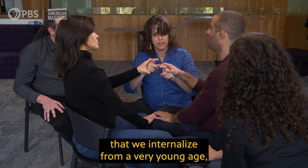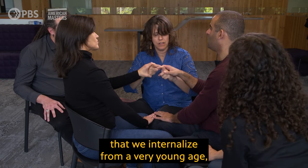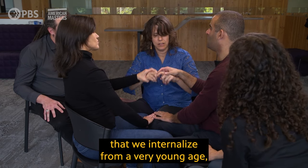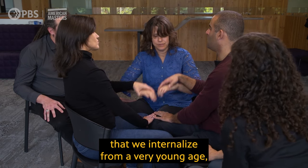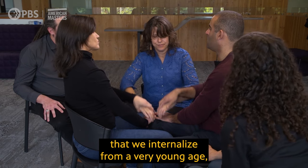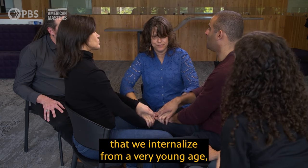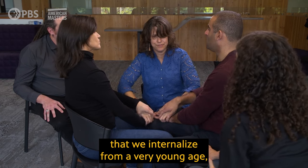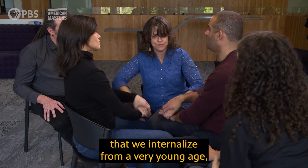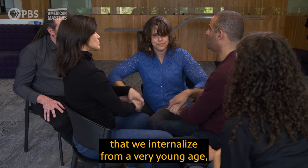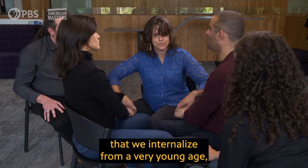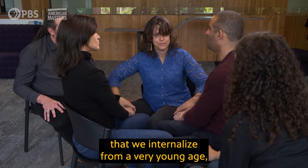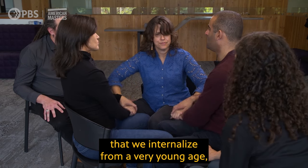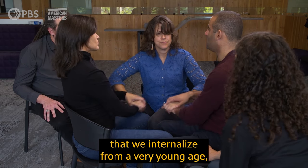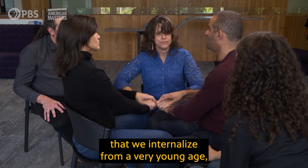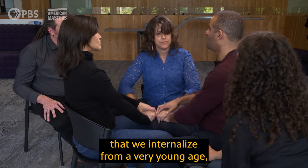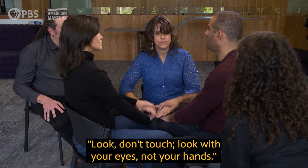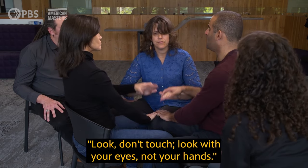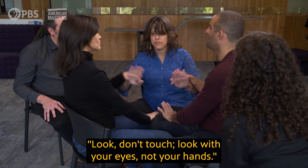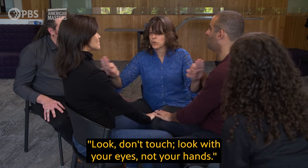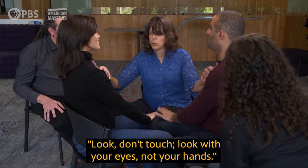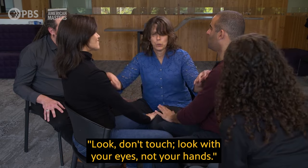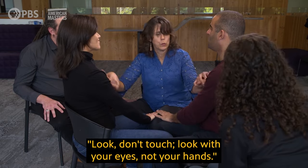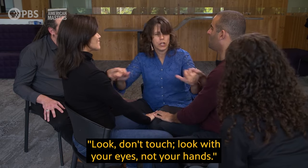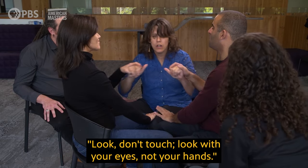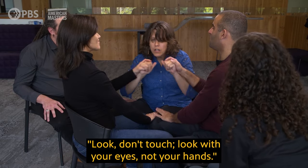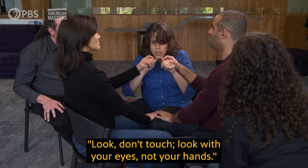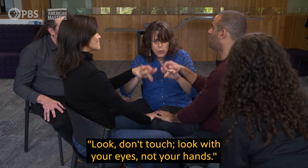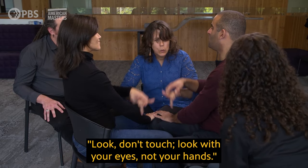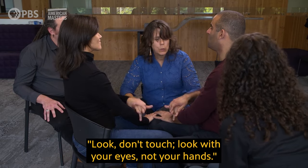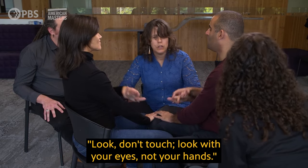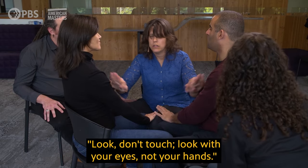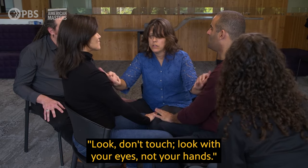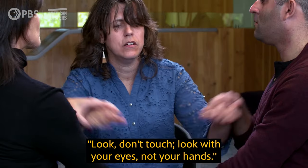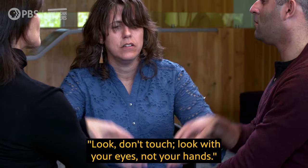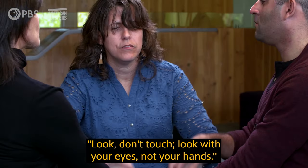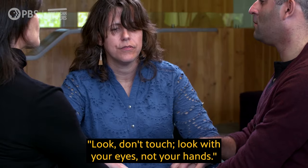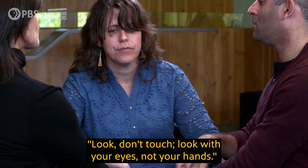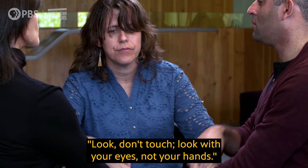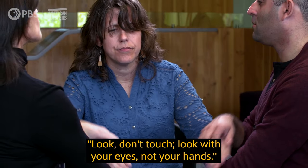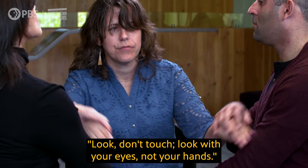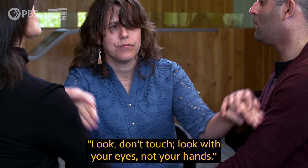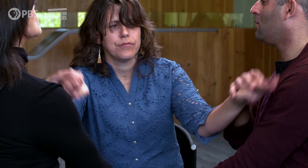that we internalize from a very young age, "Look, don't touch; look with your eyes, not your hands."